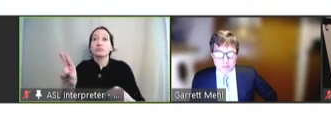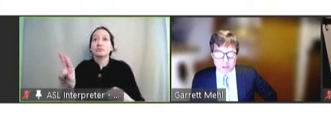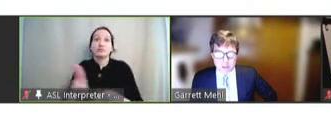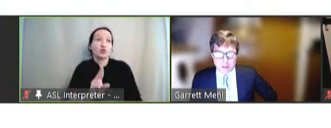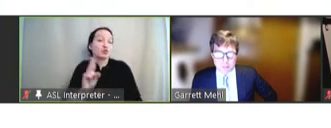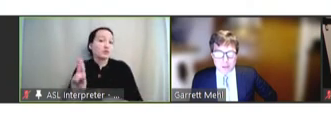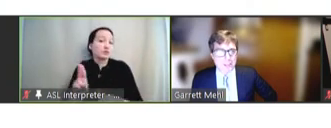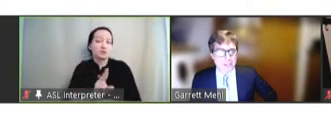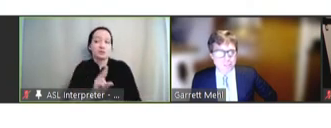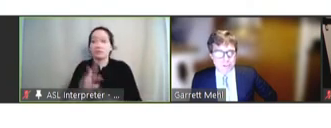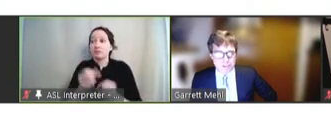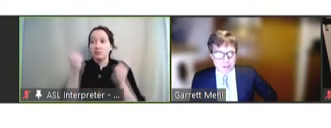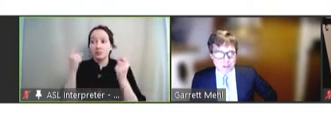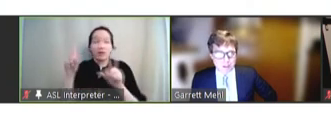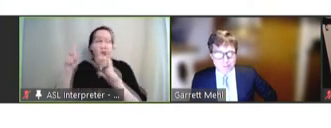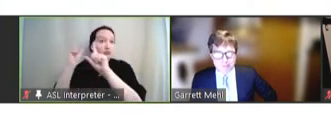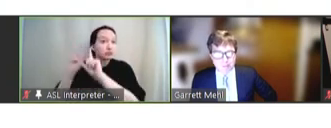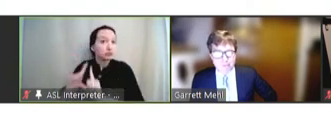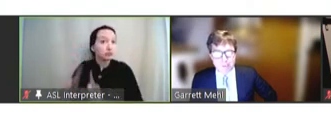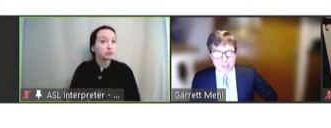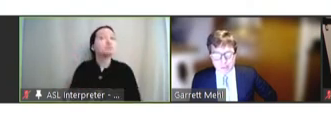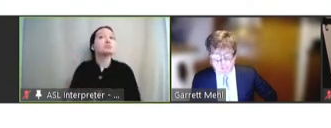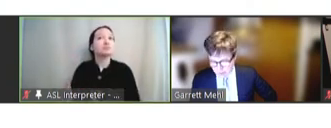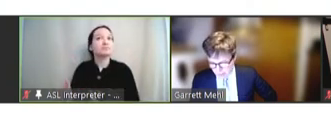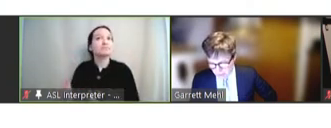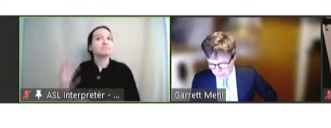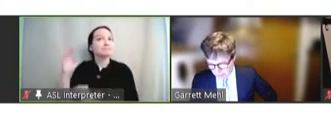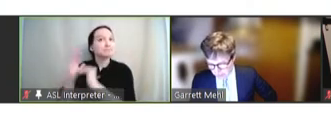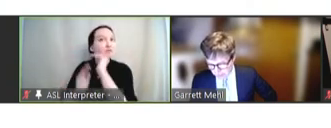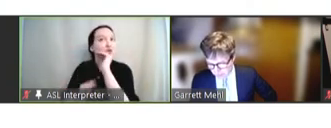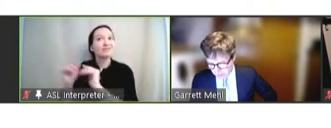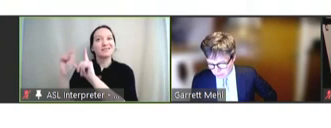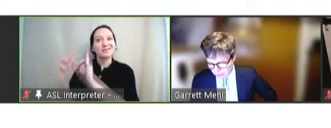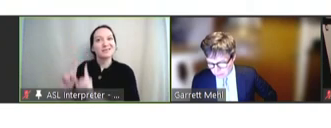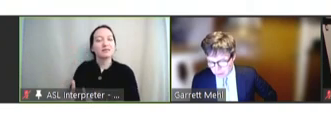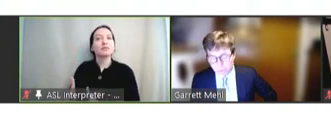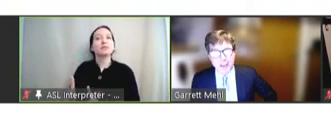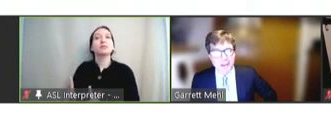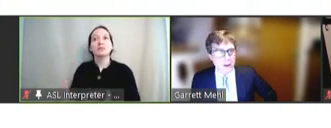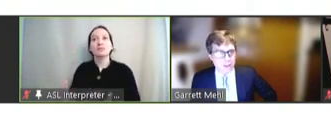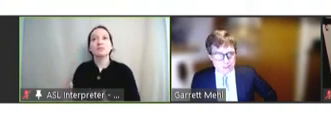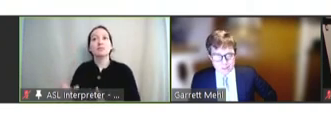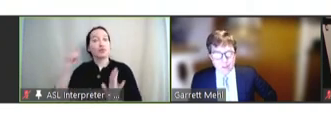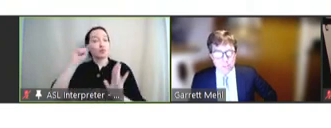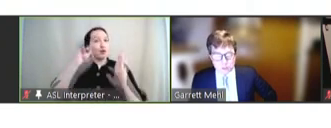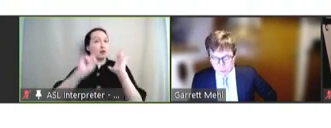in many different facilities and be recognized between them.